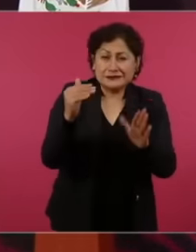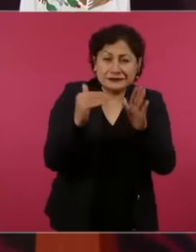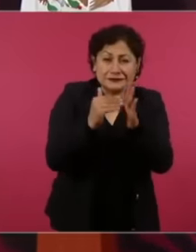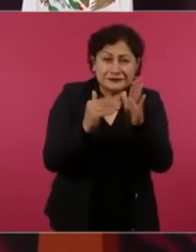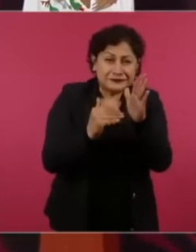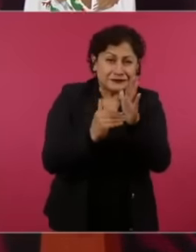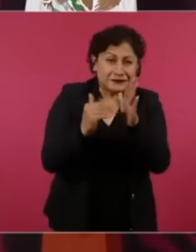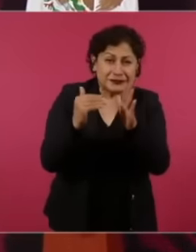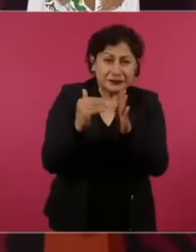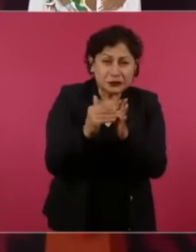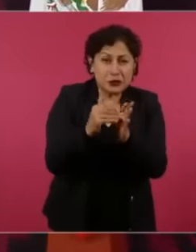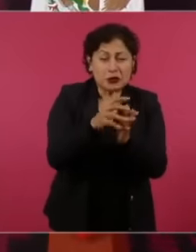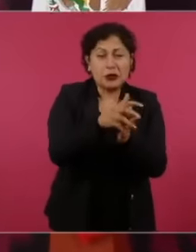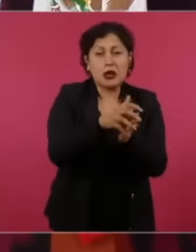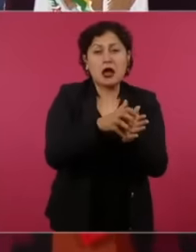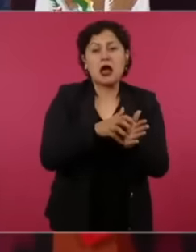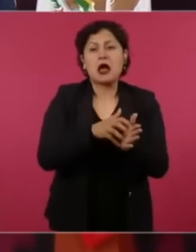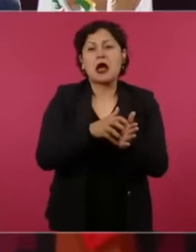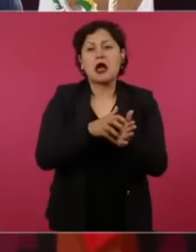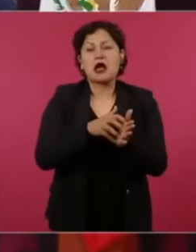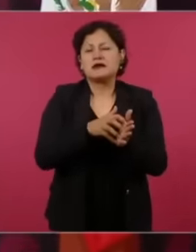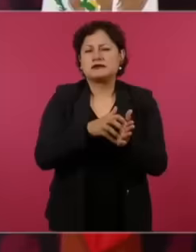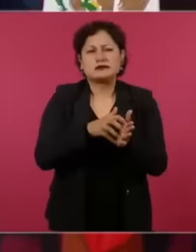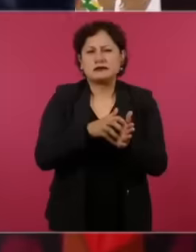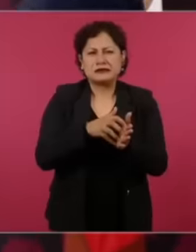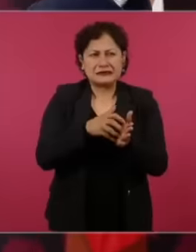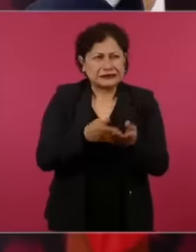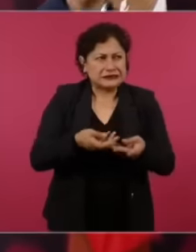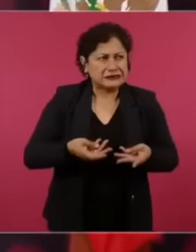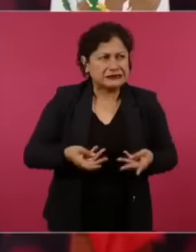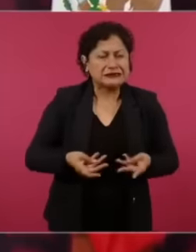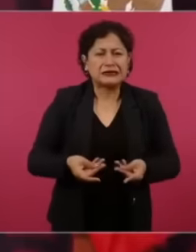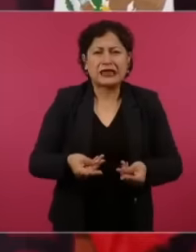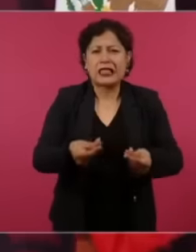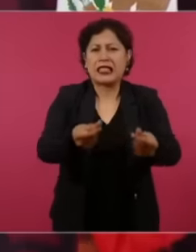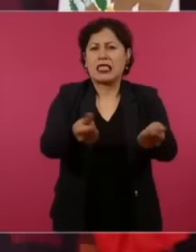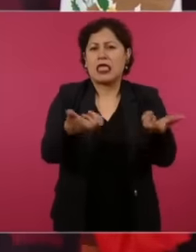and so on. The luxuries in the government